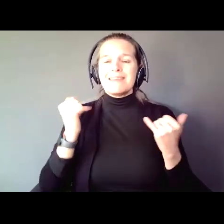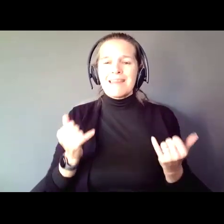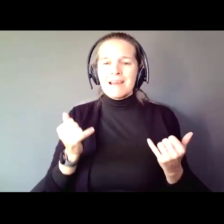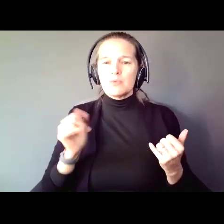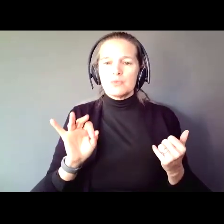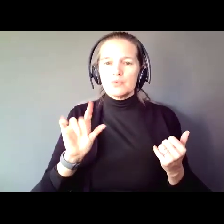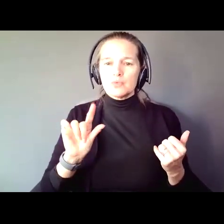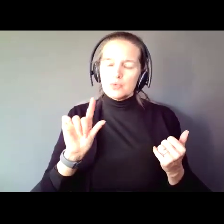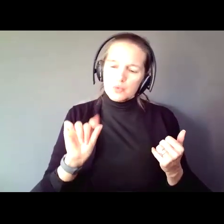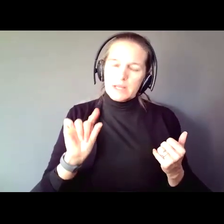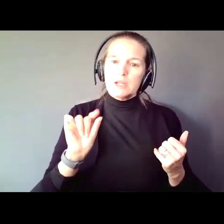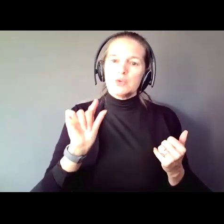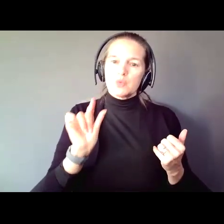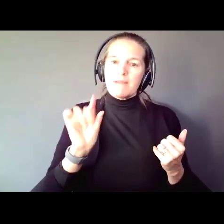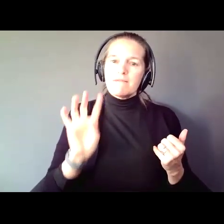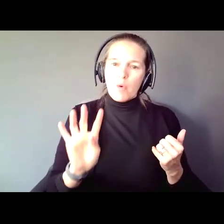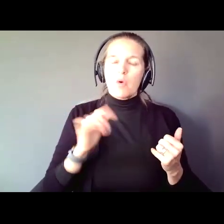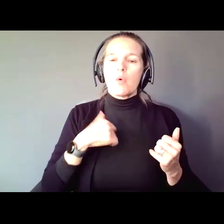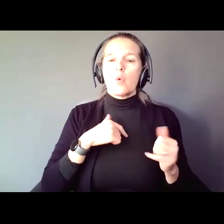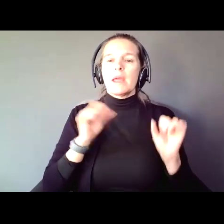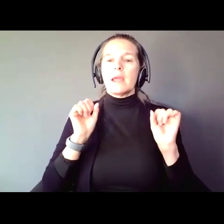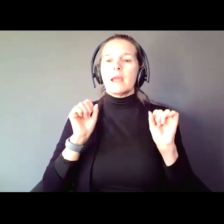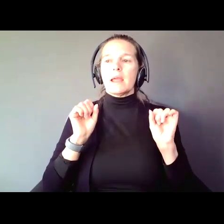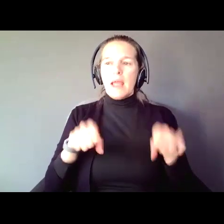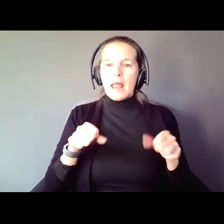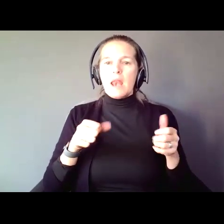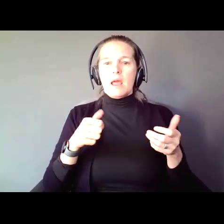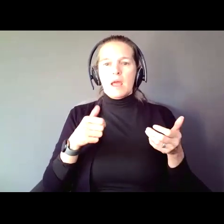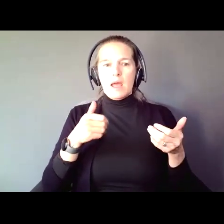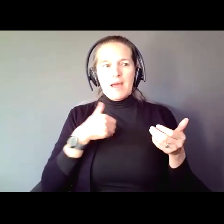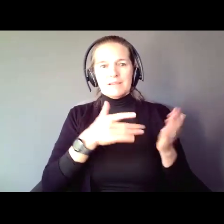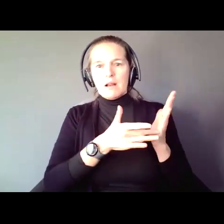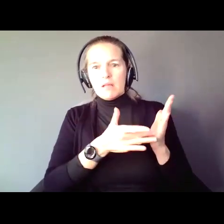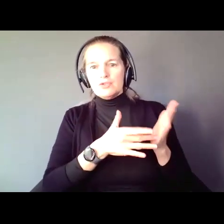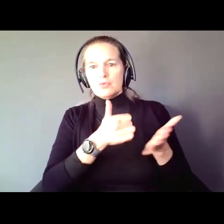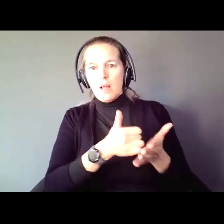ways to make more people more independent than ever before. That is undeniable,